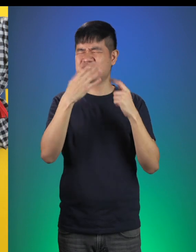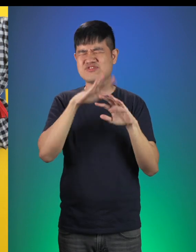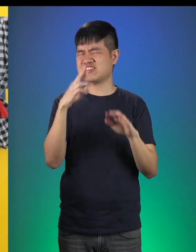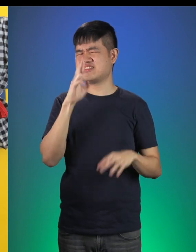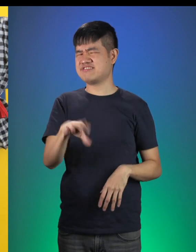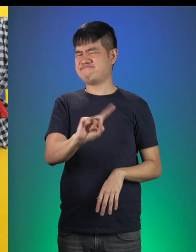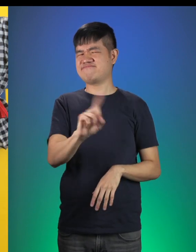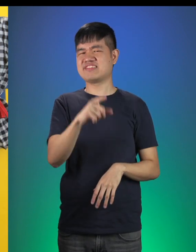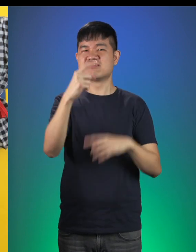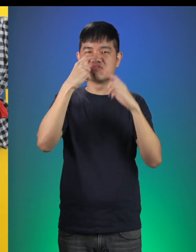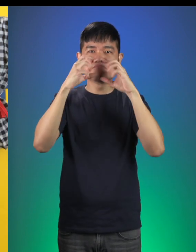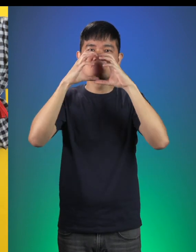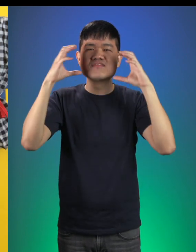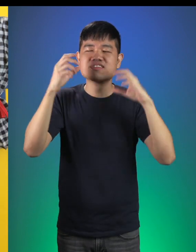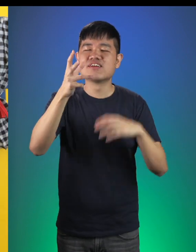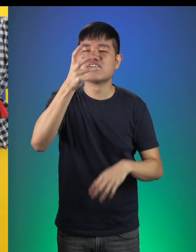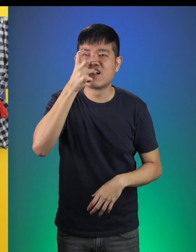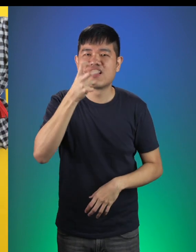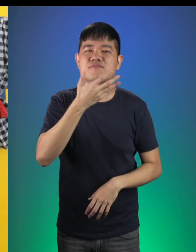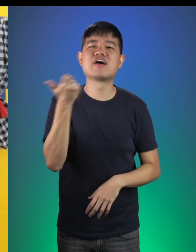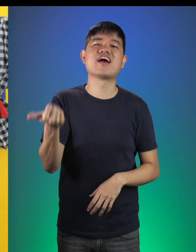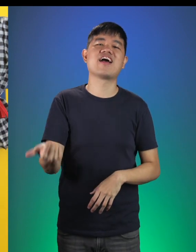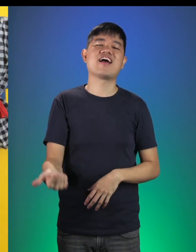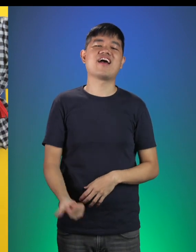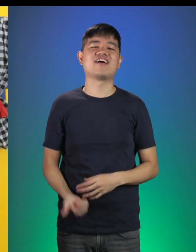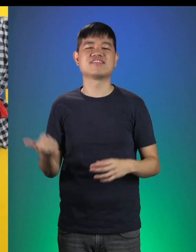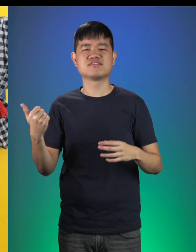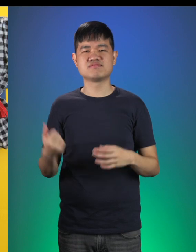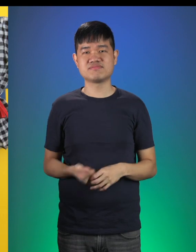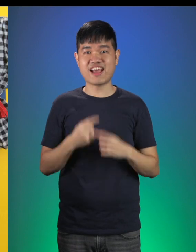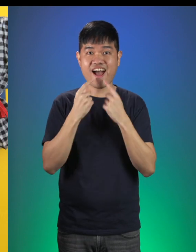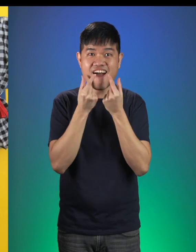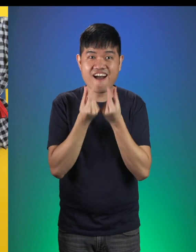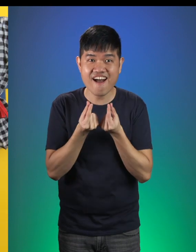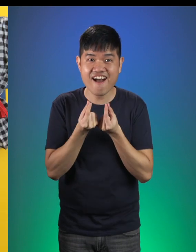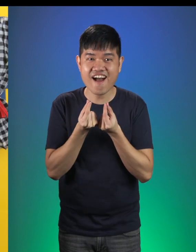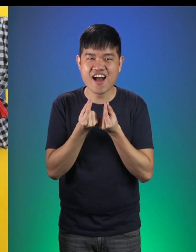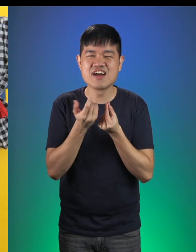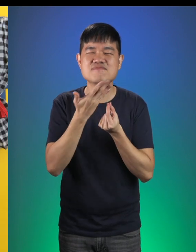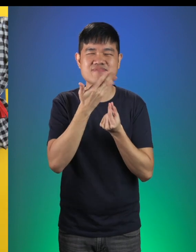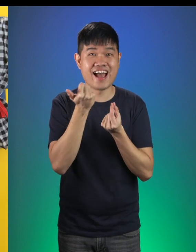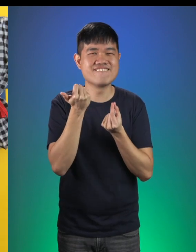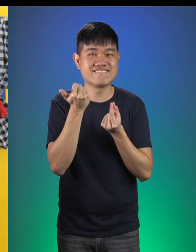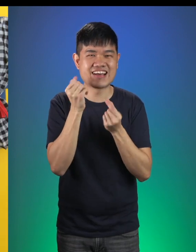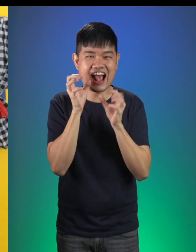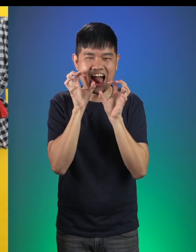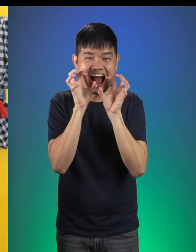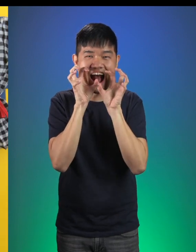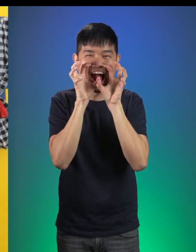All the better to smell you with my dear. My teeth? Well, all the better to eat you with my dear!